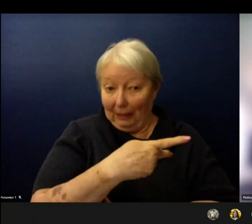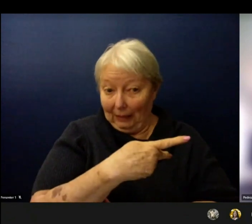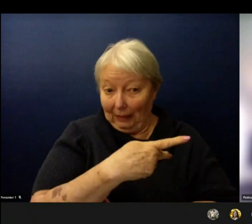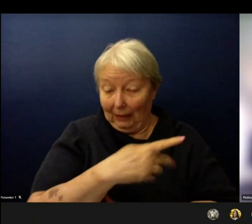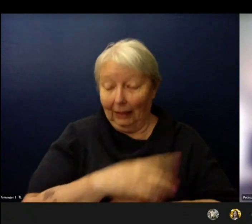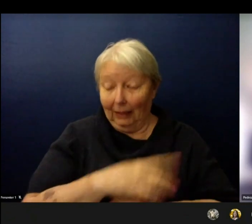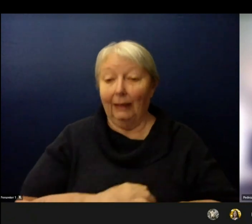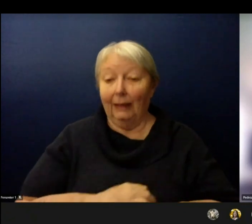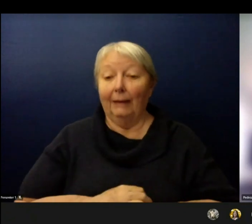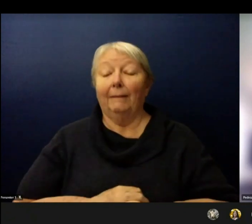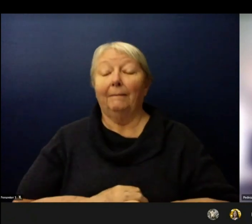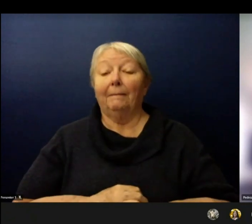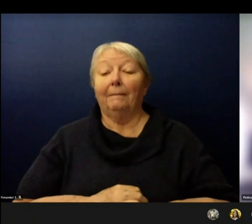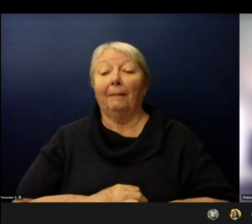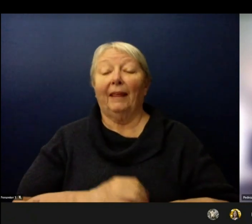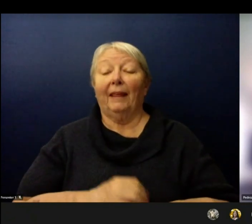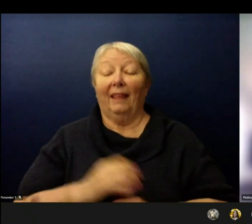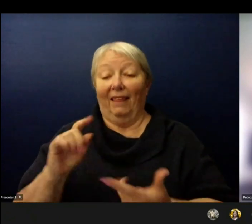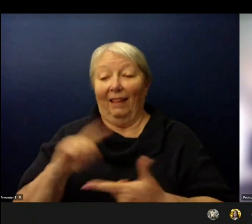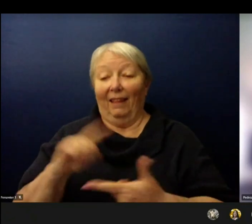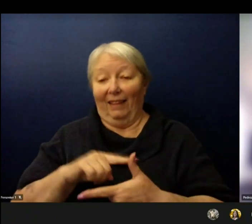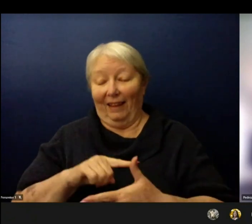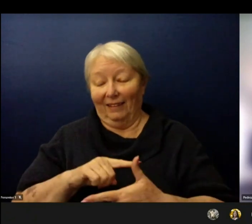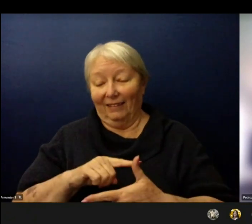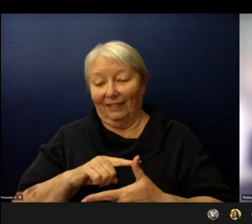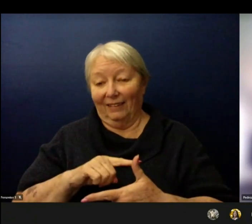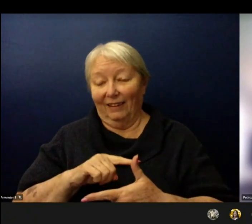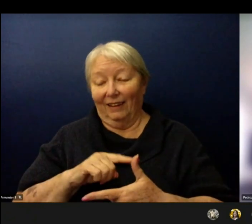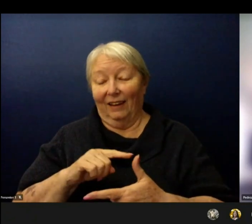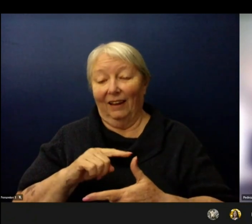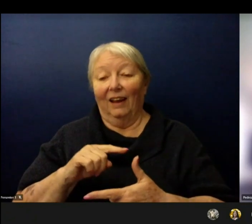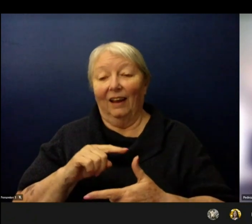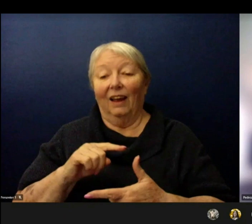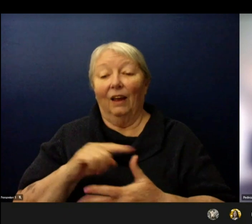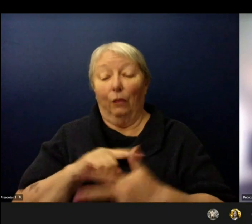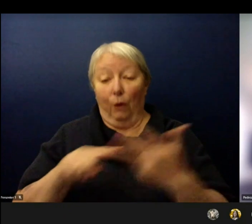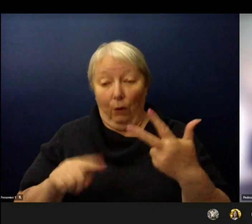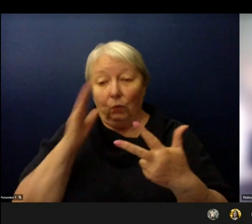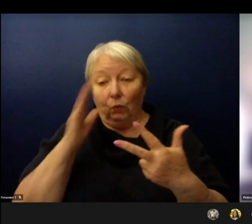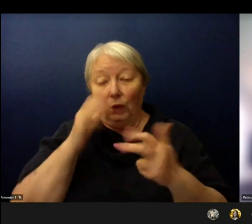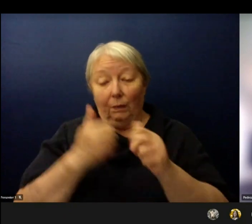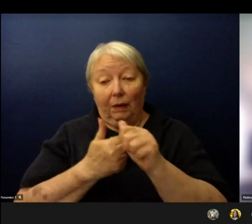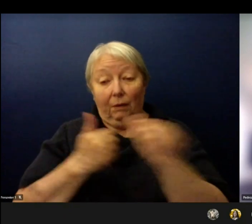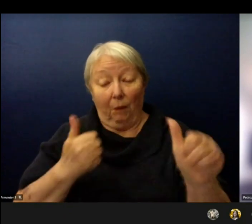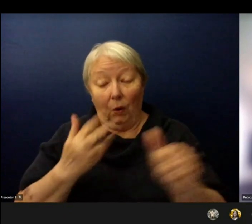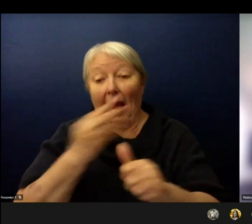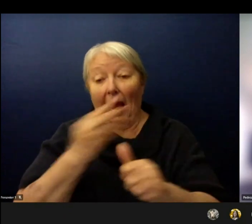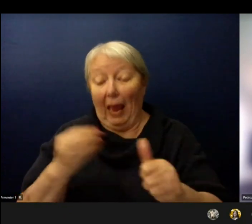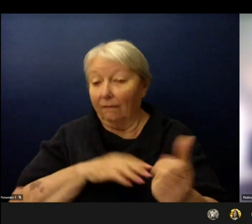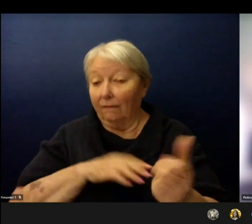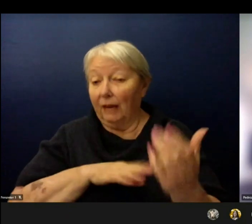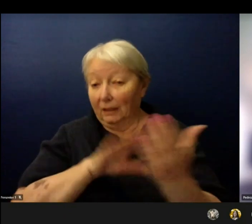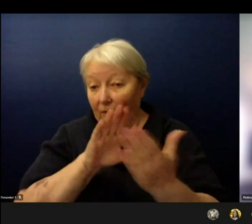speech language therapy) services will be served both remotely and in-person. And they will communicate with families.